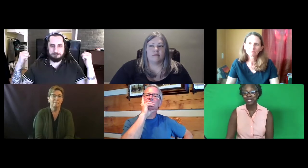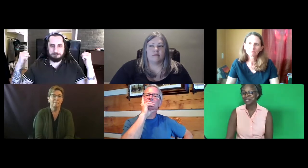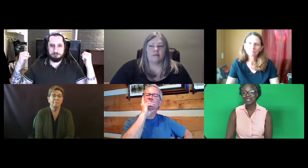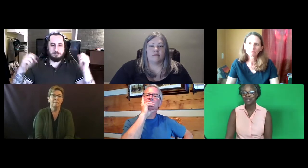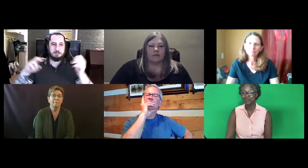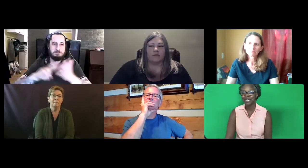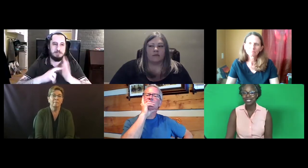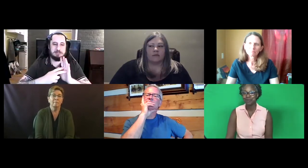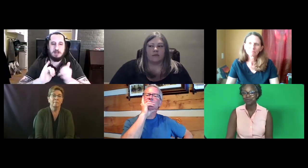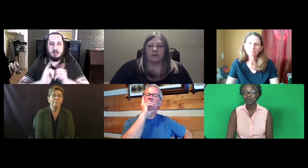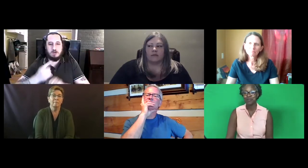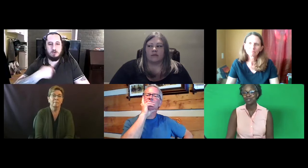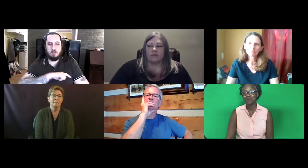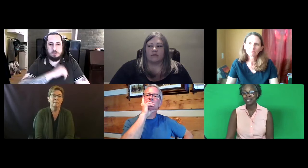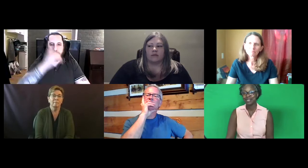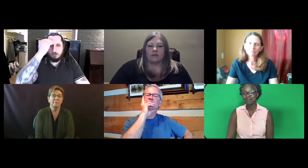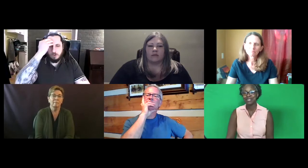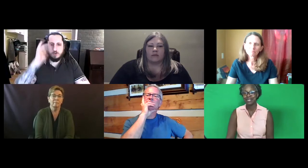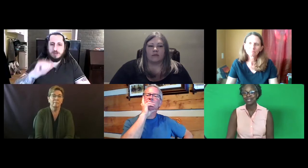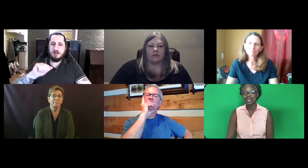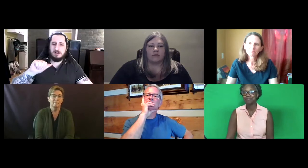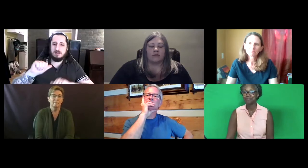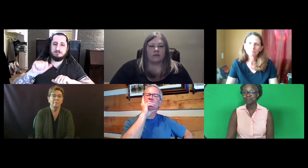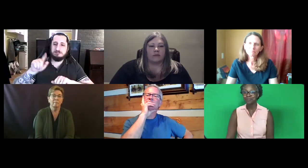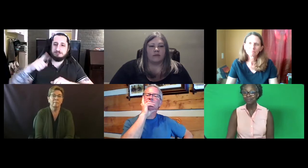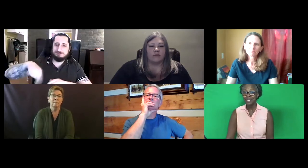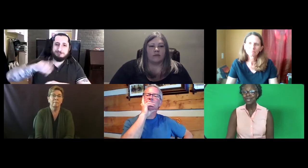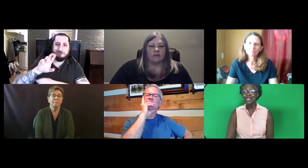We see their face when we're evaluating them and testing them.